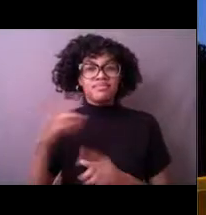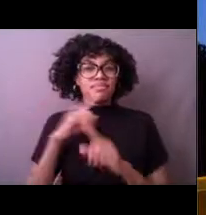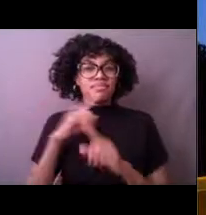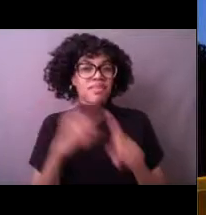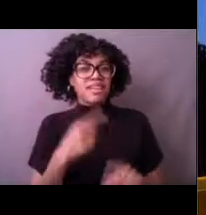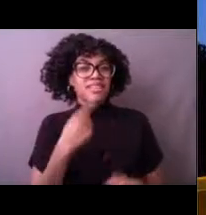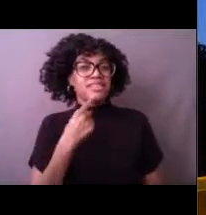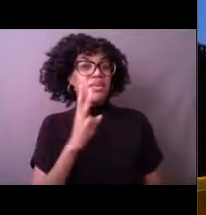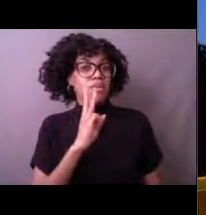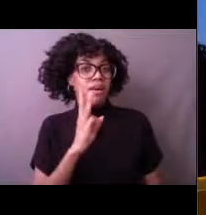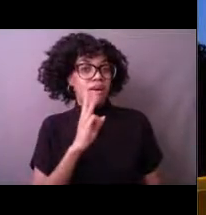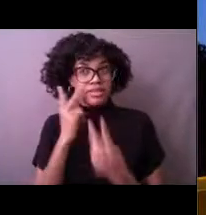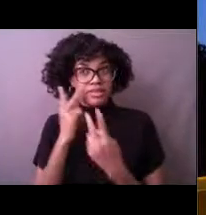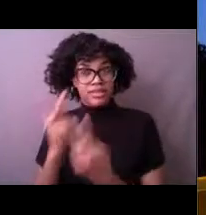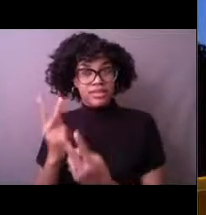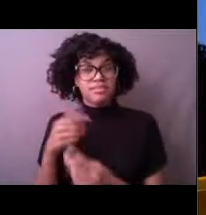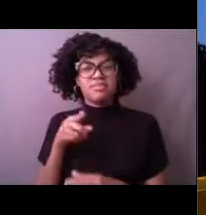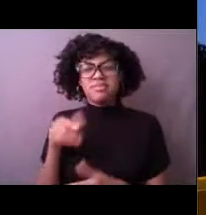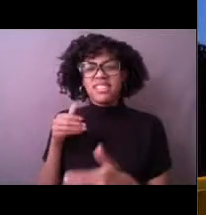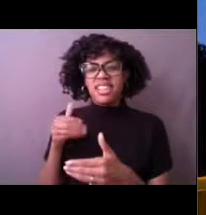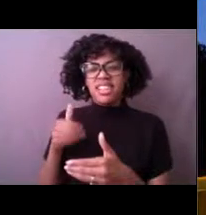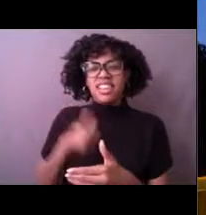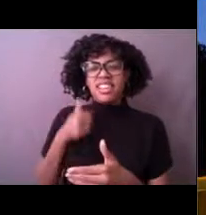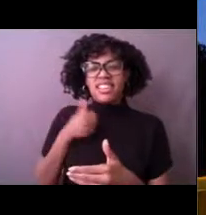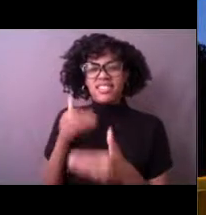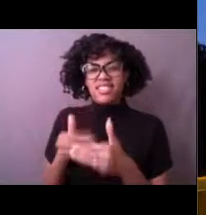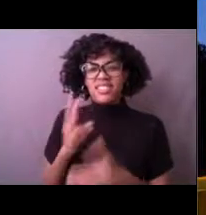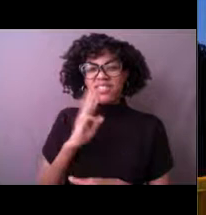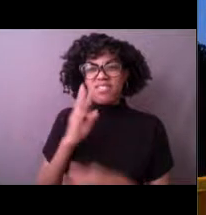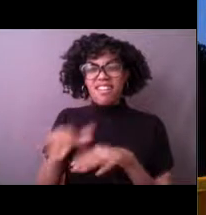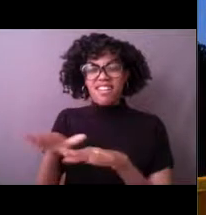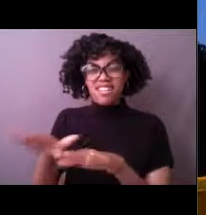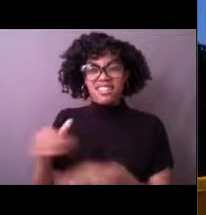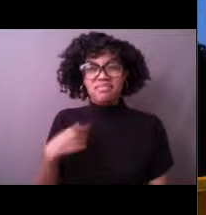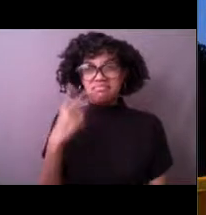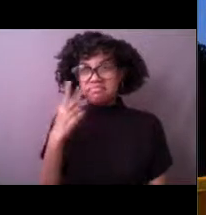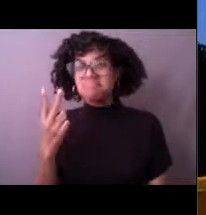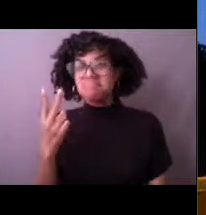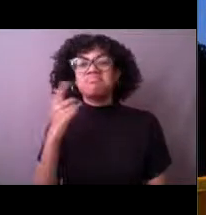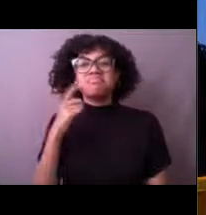She must live near the water, which is nice. What are some of the other things?